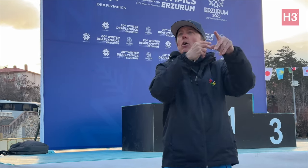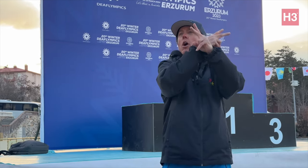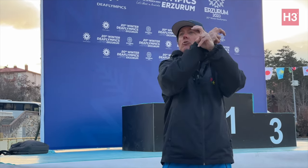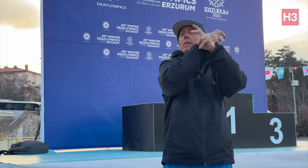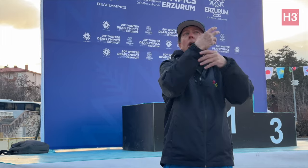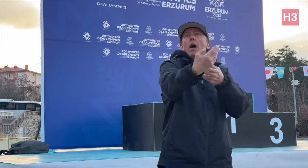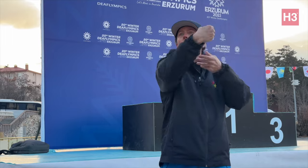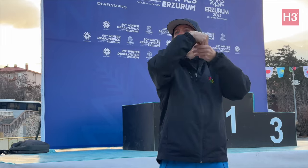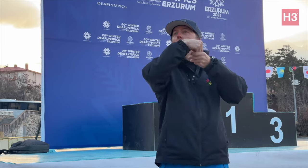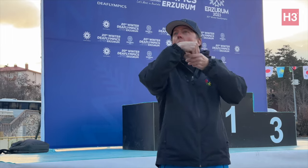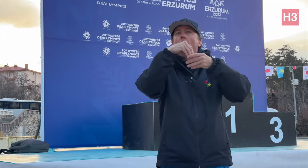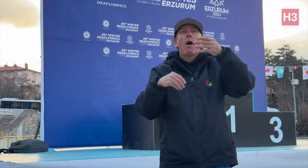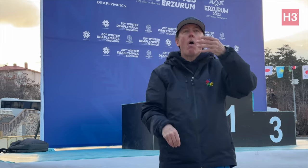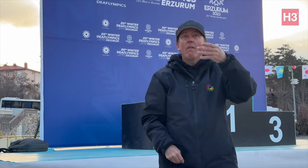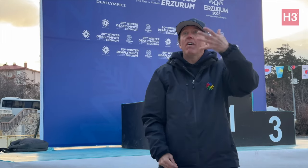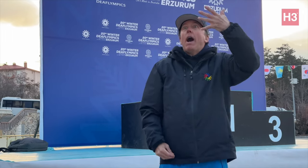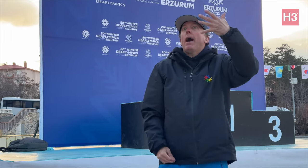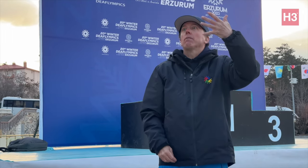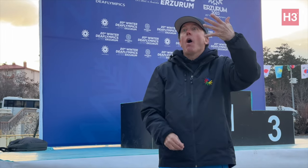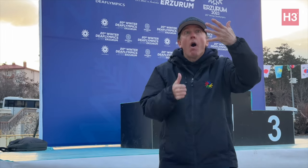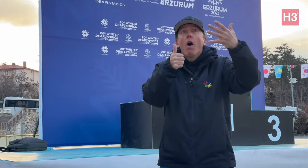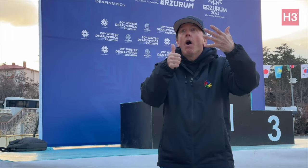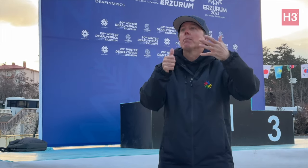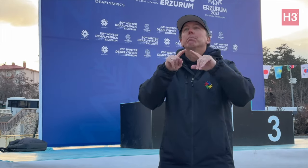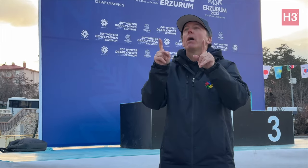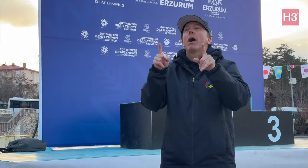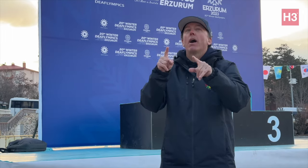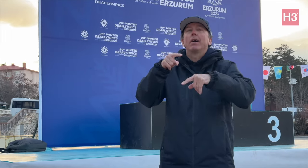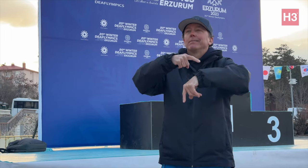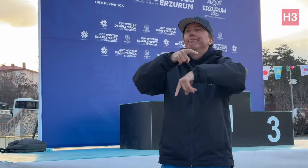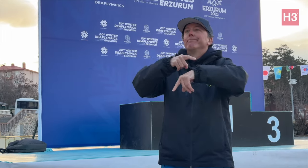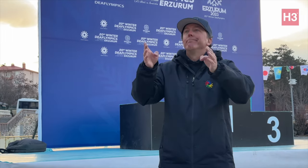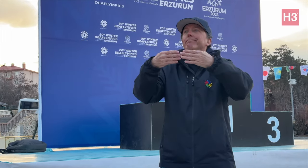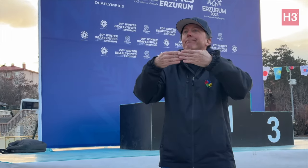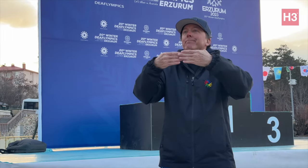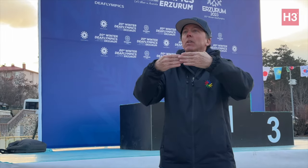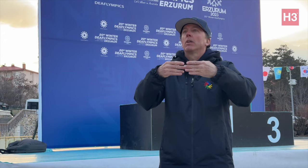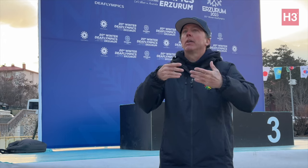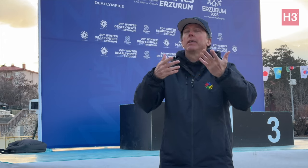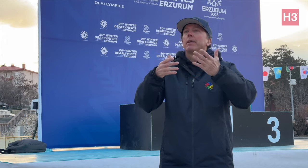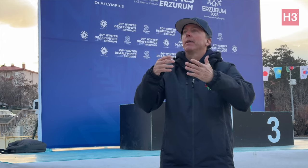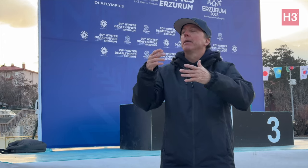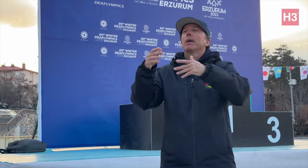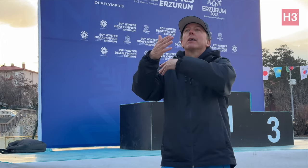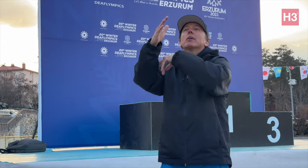to be allowed to join the race to become the fifth nation to compete. It was already way past the registration deadline.